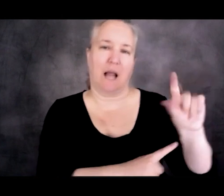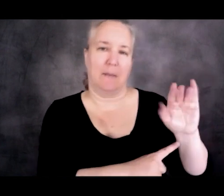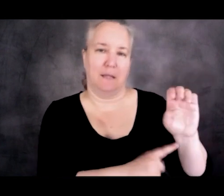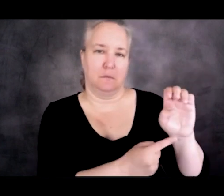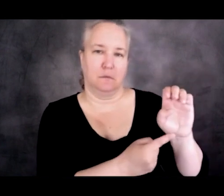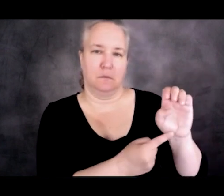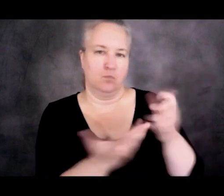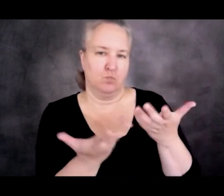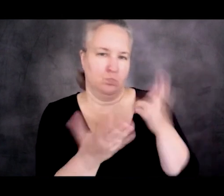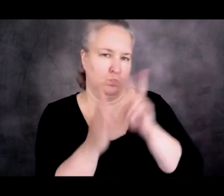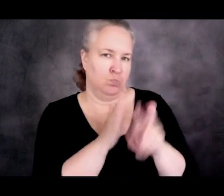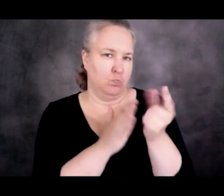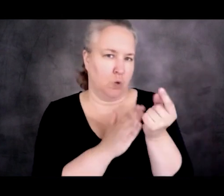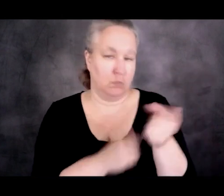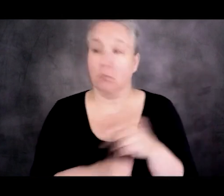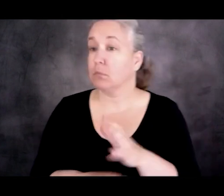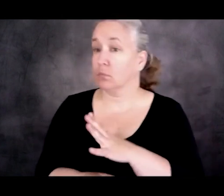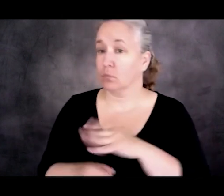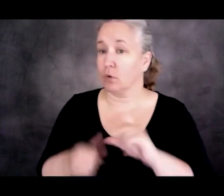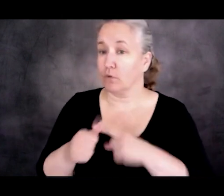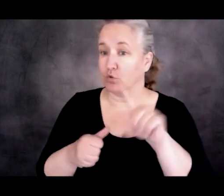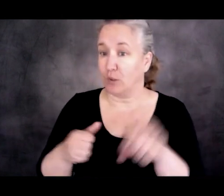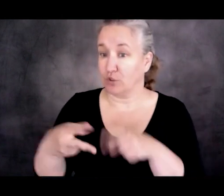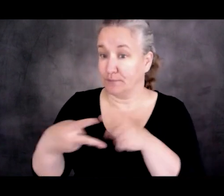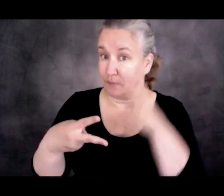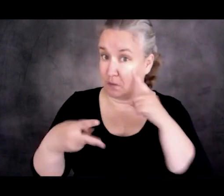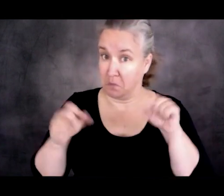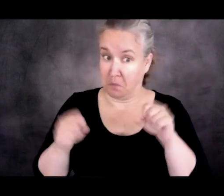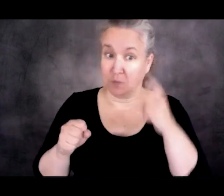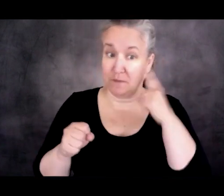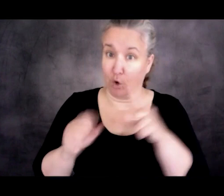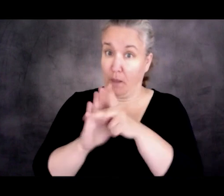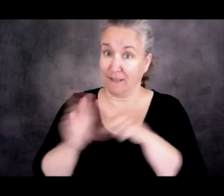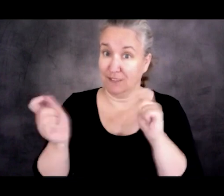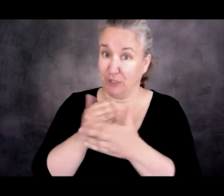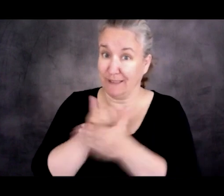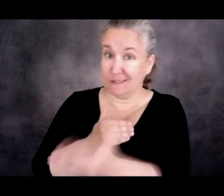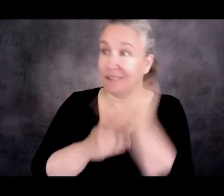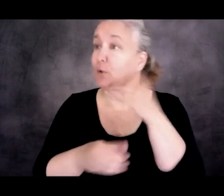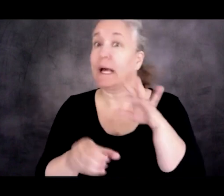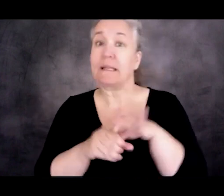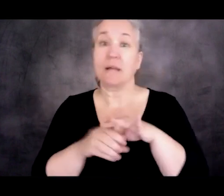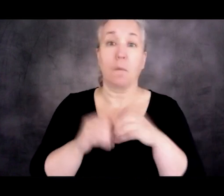So the first question is, do I think it's possible for the policy to change if we elect, say, more progressive legislators?